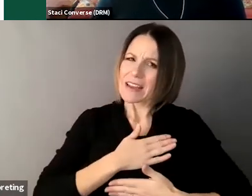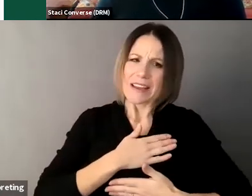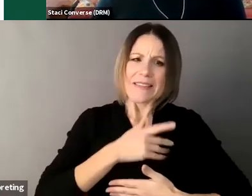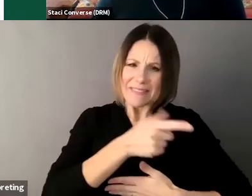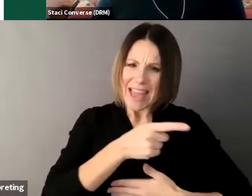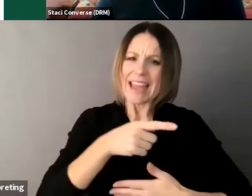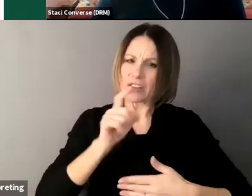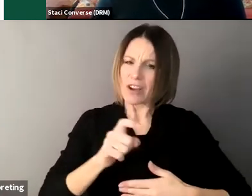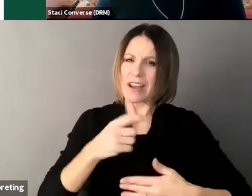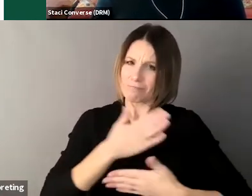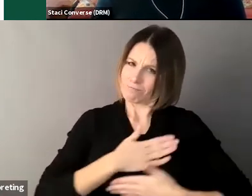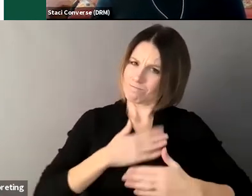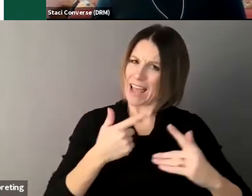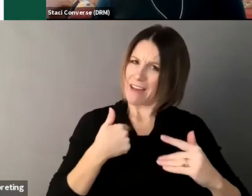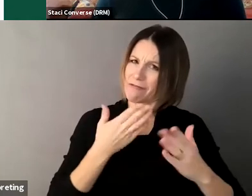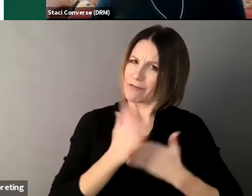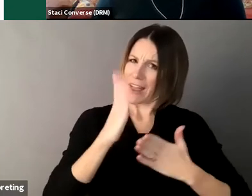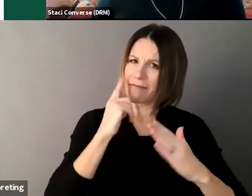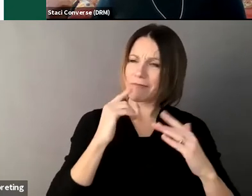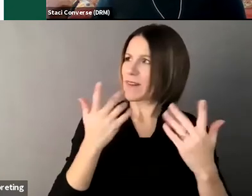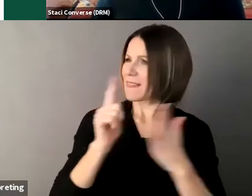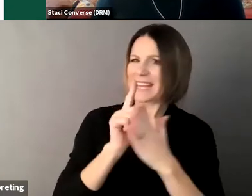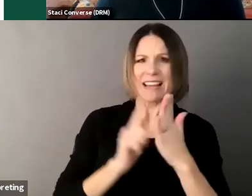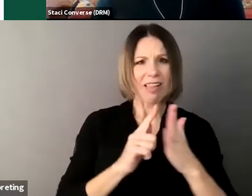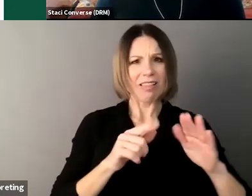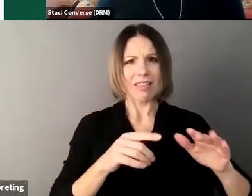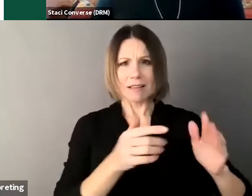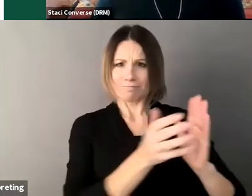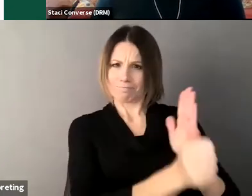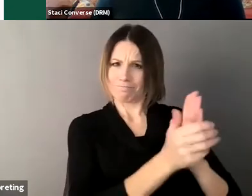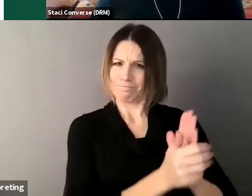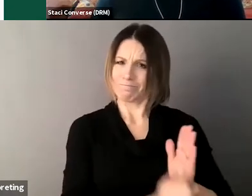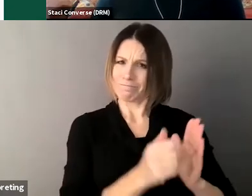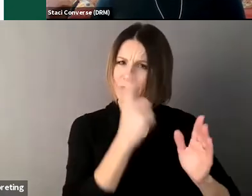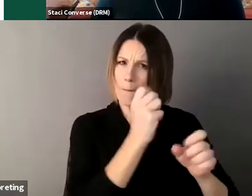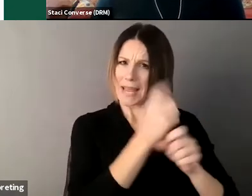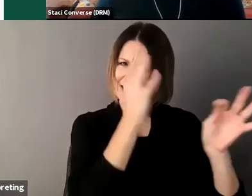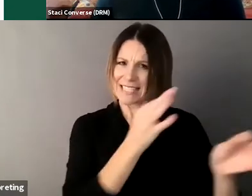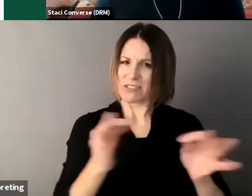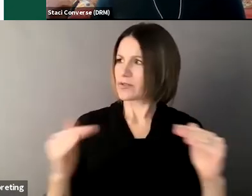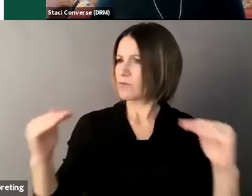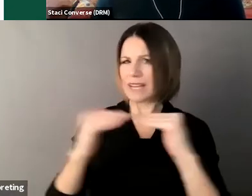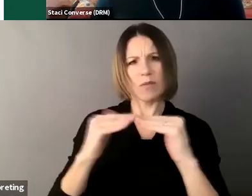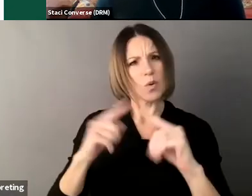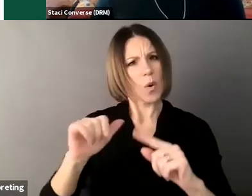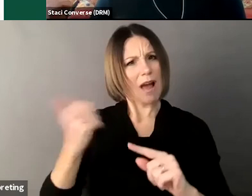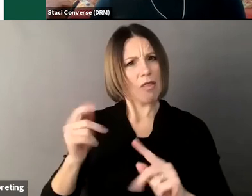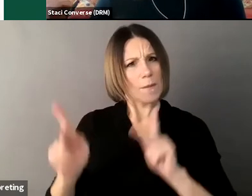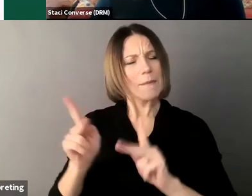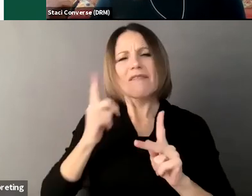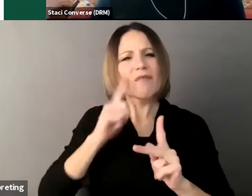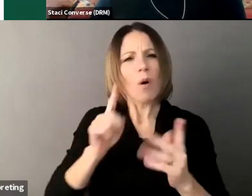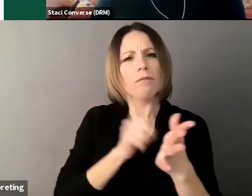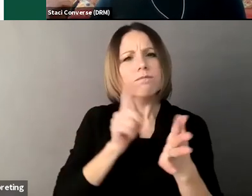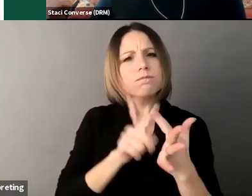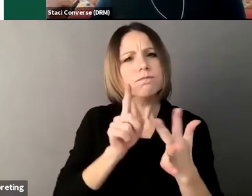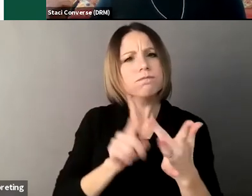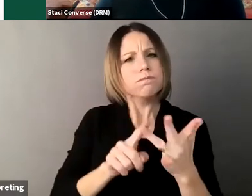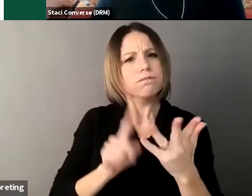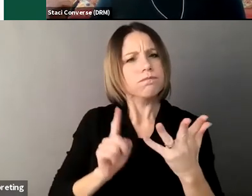basis with others in all aspects of life um and this so countries signing this treaty um